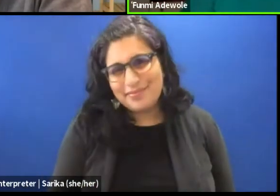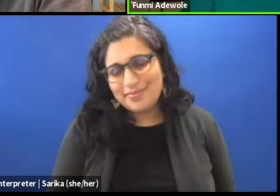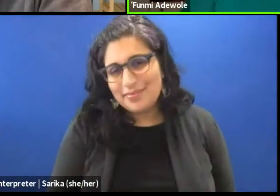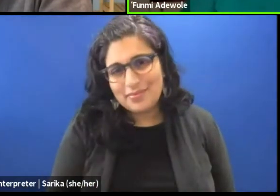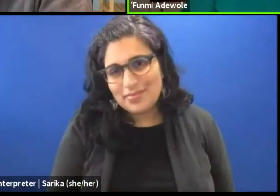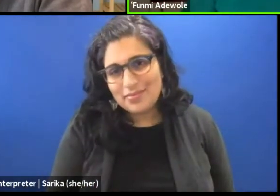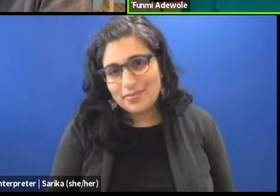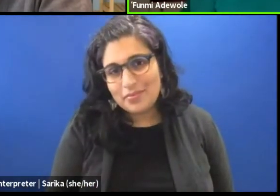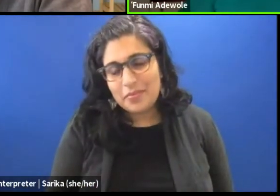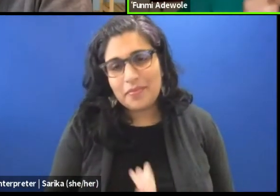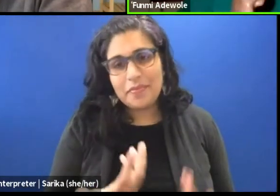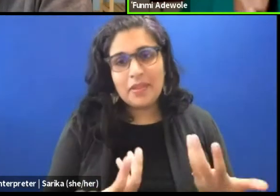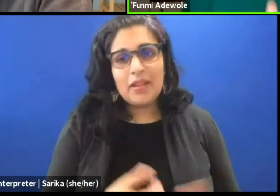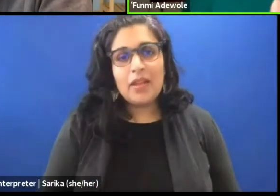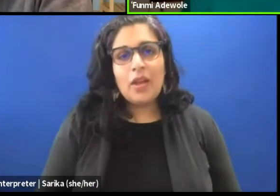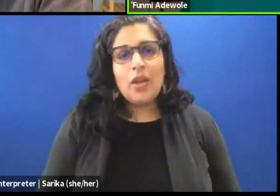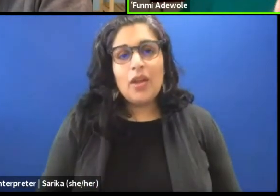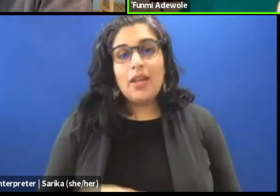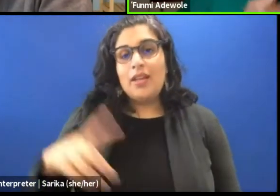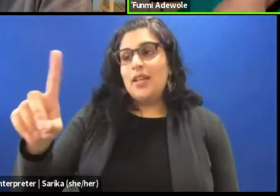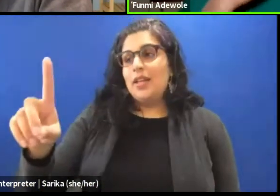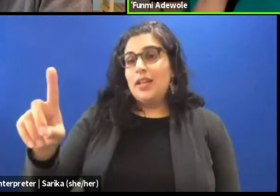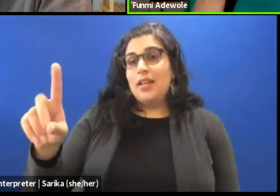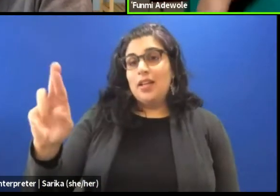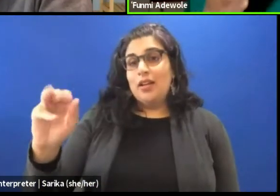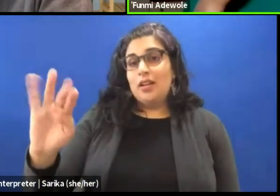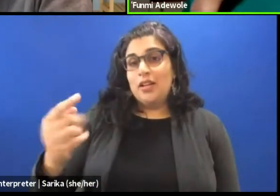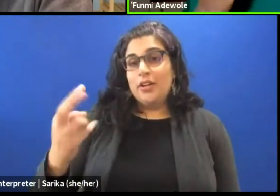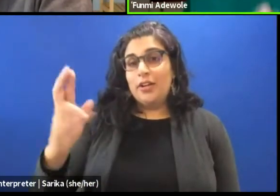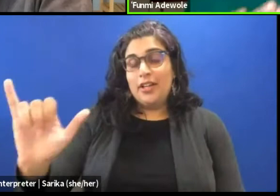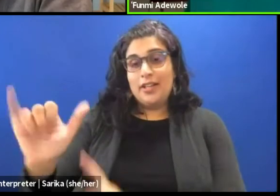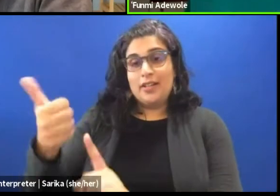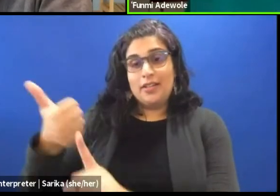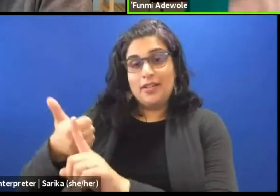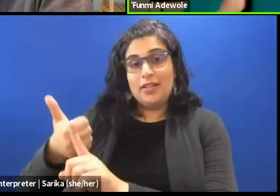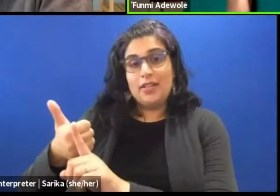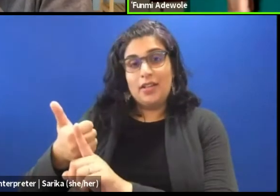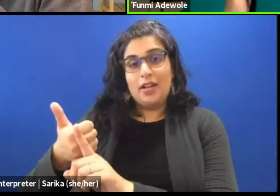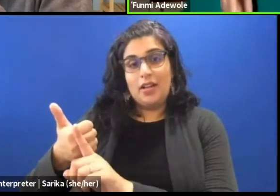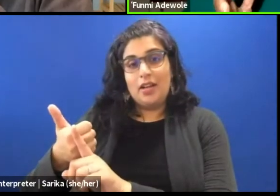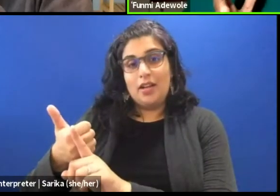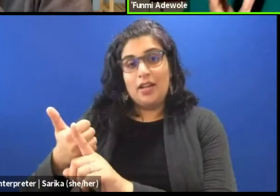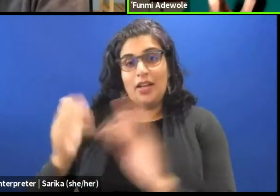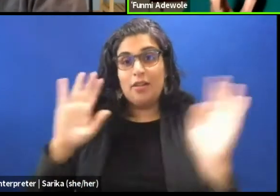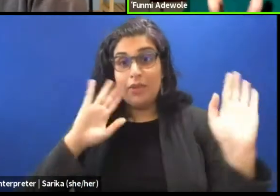And so dramaturgy comes to the forefront, as the focus of a piece,